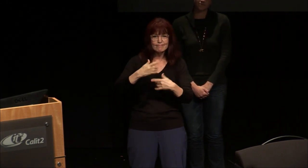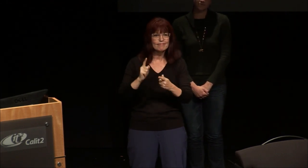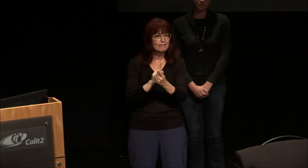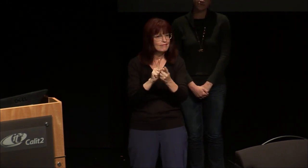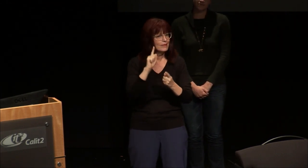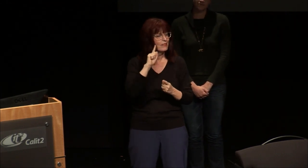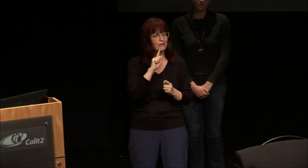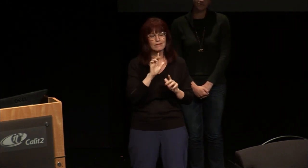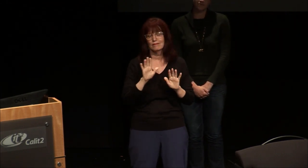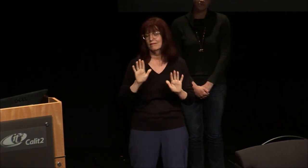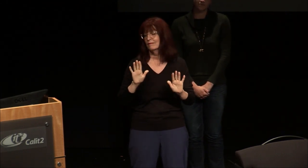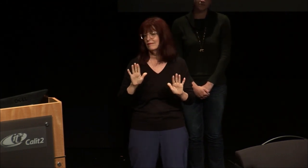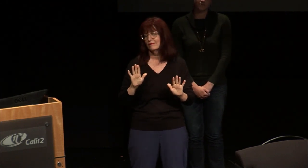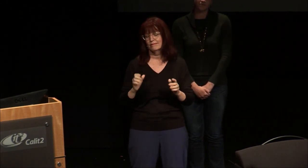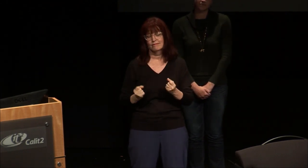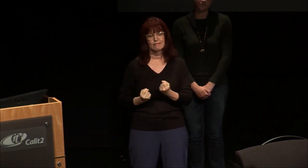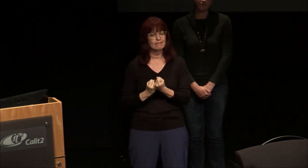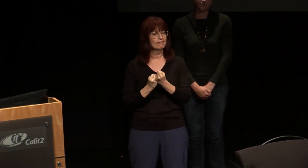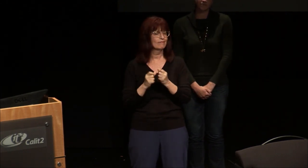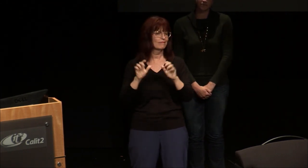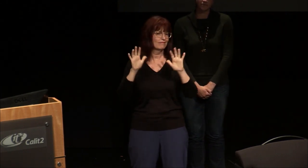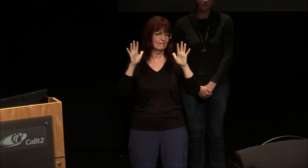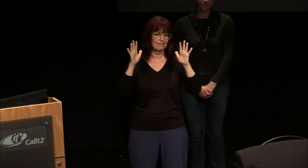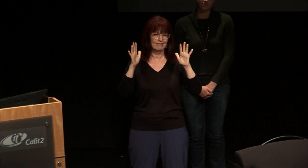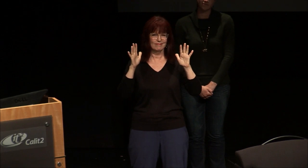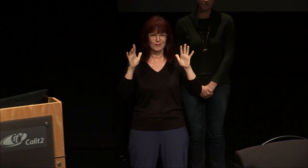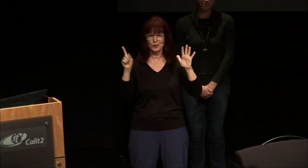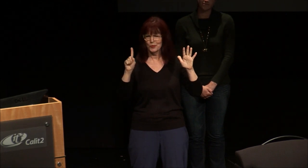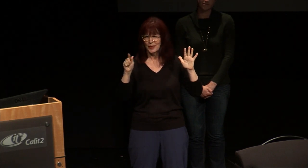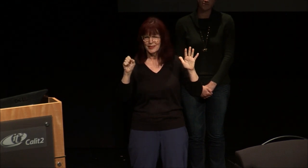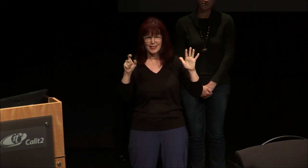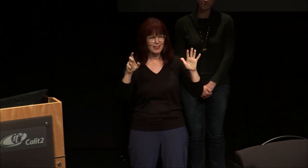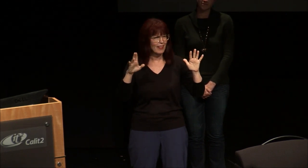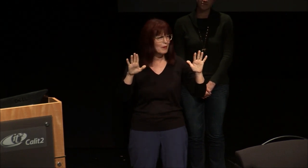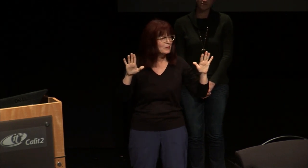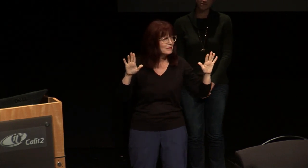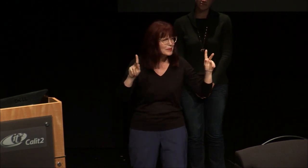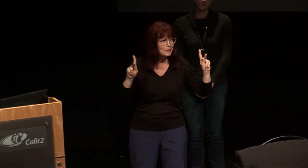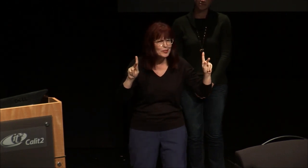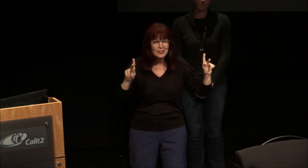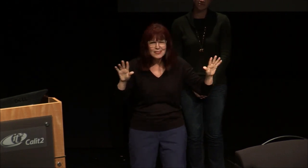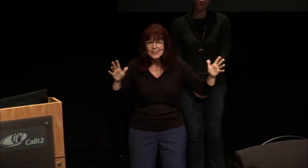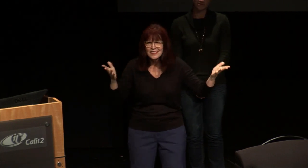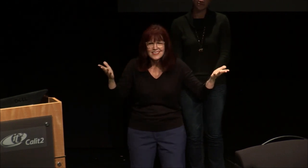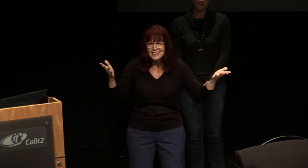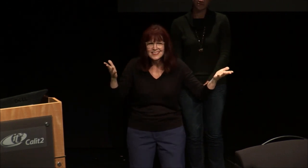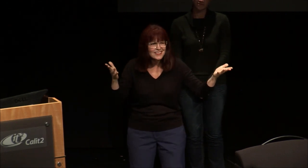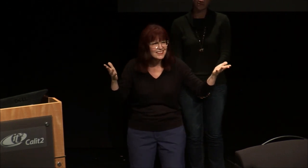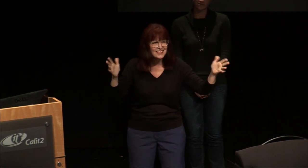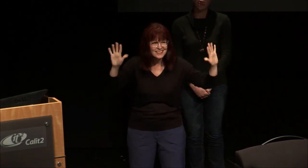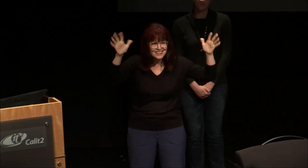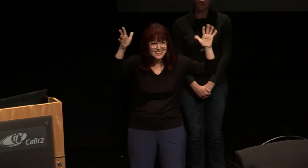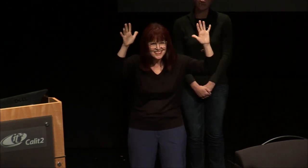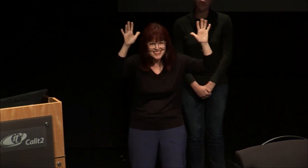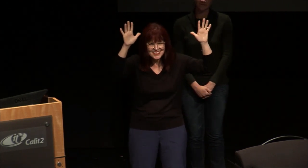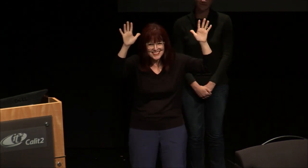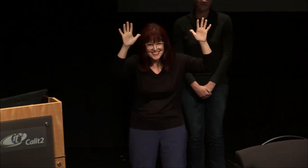they have events and activities and meet the deaf community it's a great club where's our ASL Club here tonight anybody here tonight for the ESL club